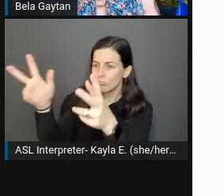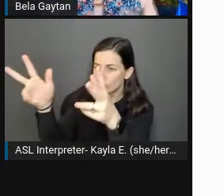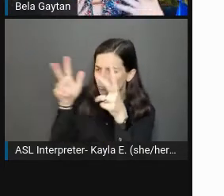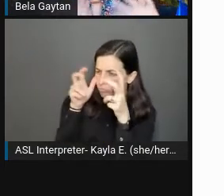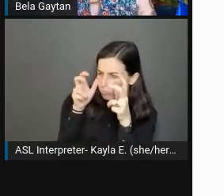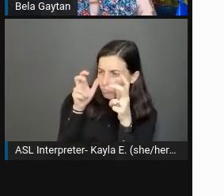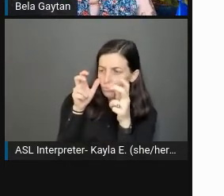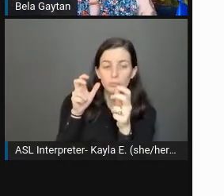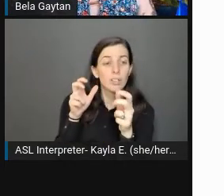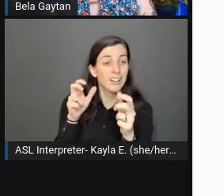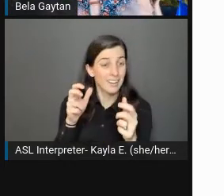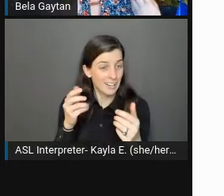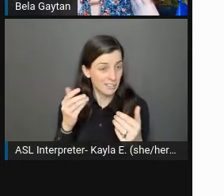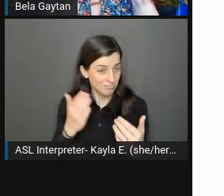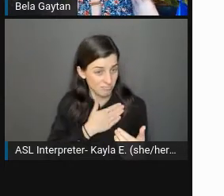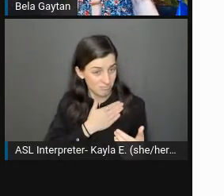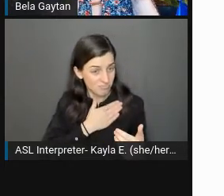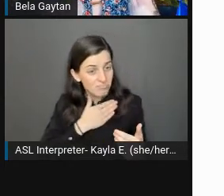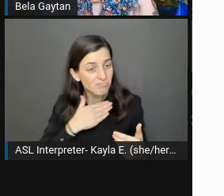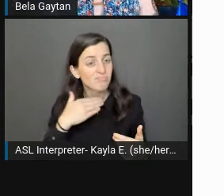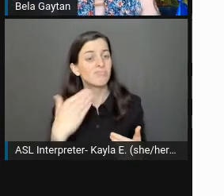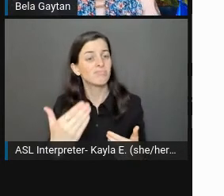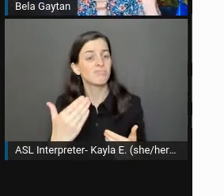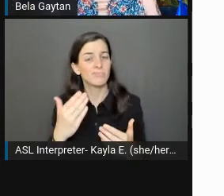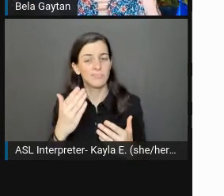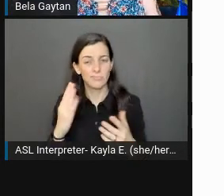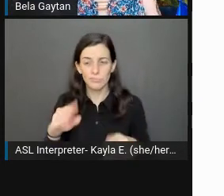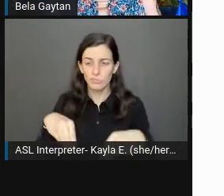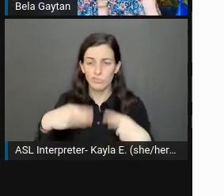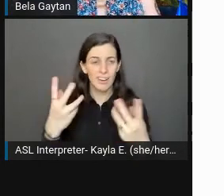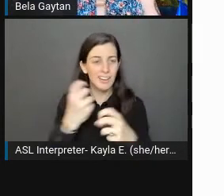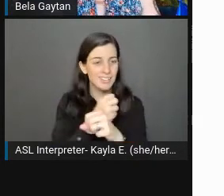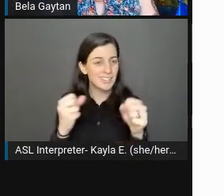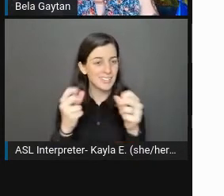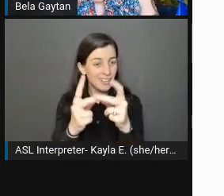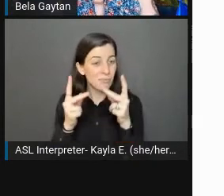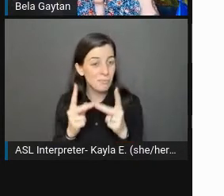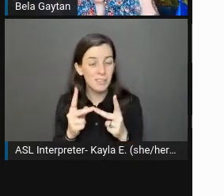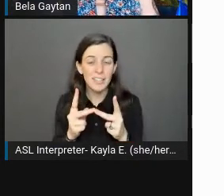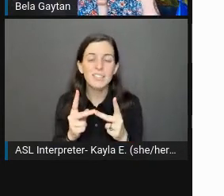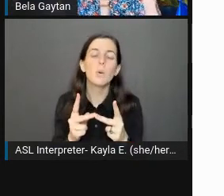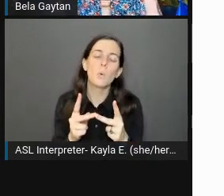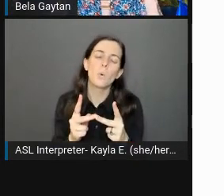to provide a safe space for people, is so important. So, so important.